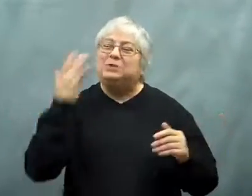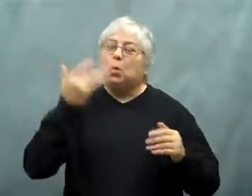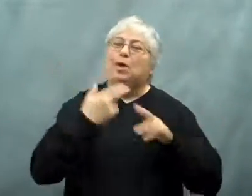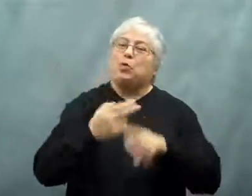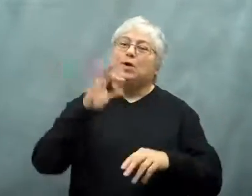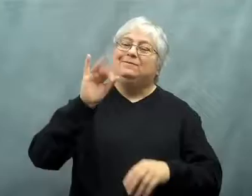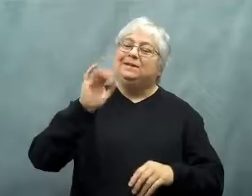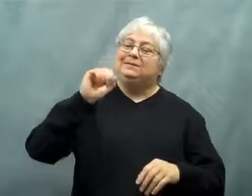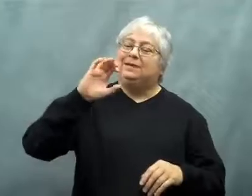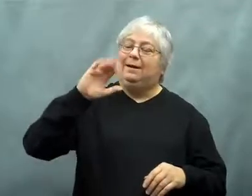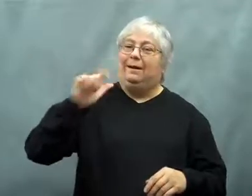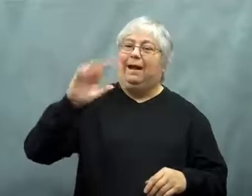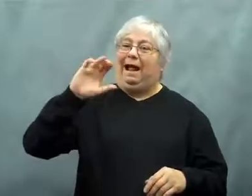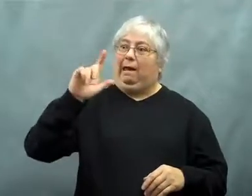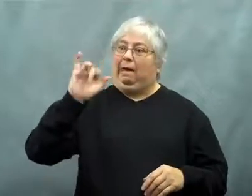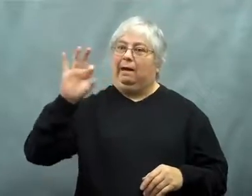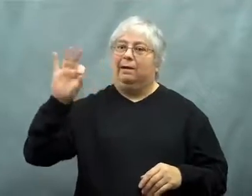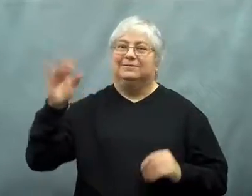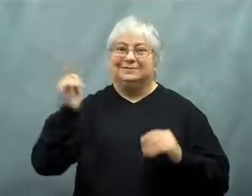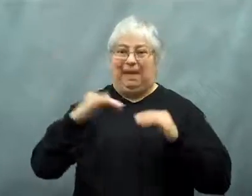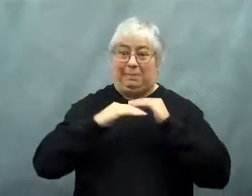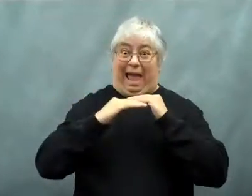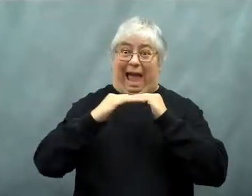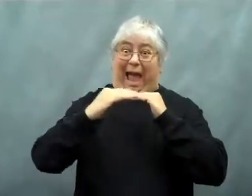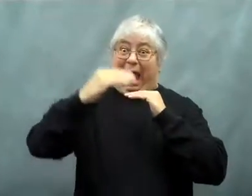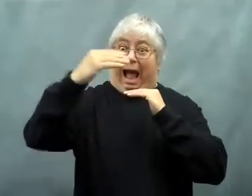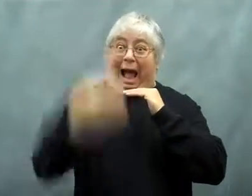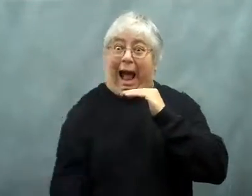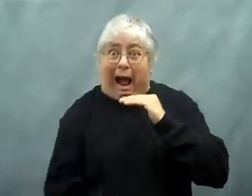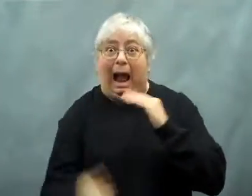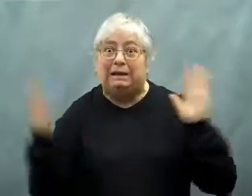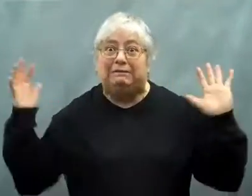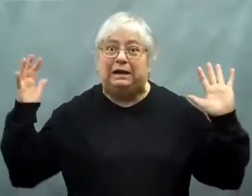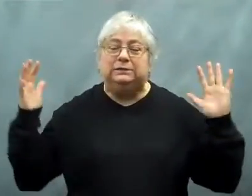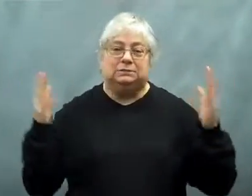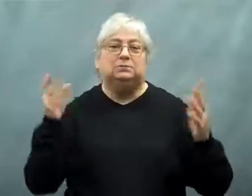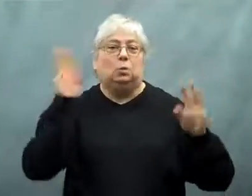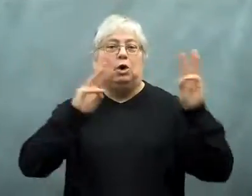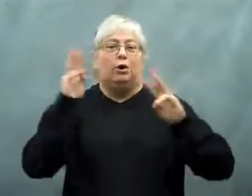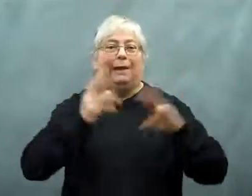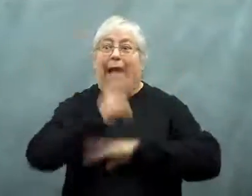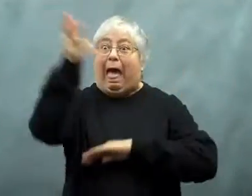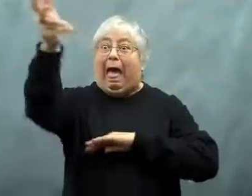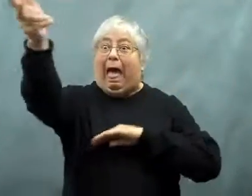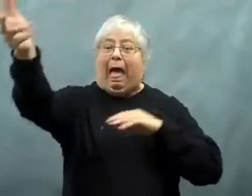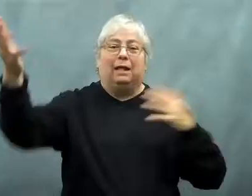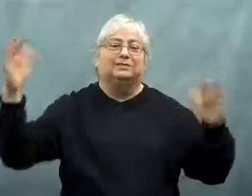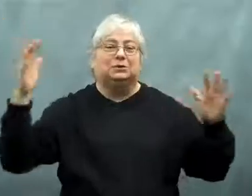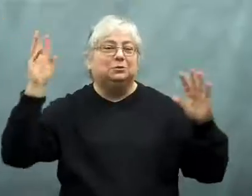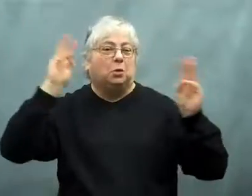That's why it was called a fiscal cliff.